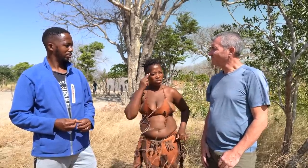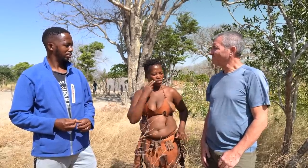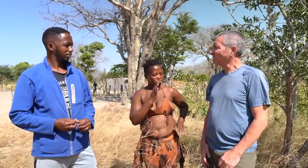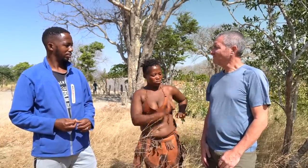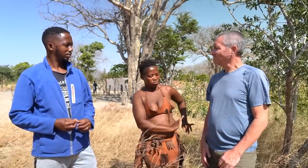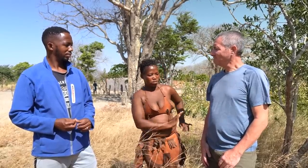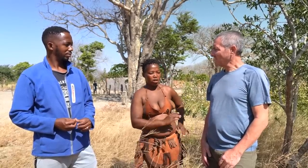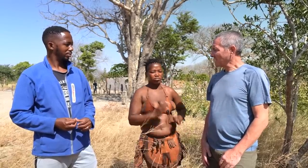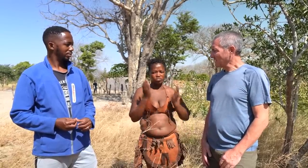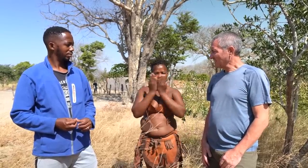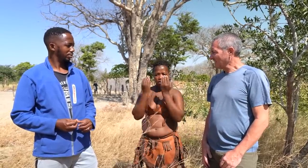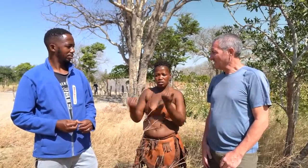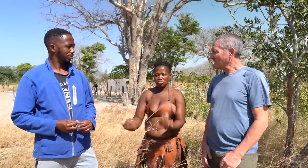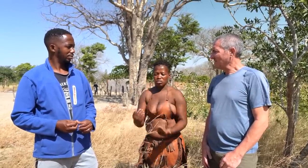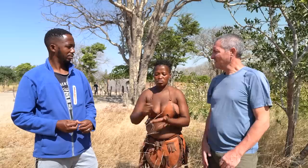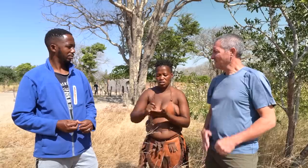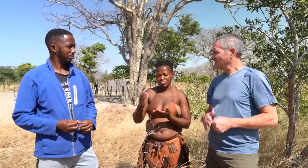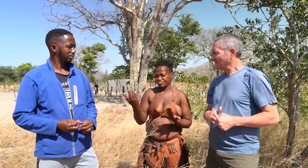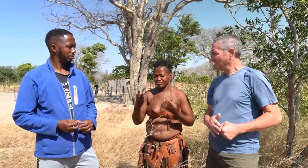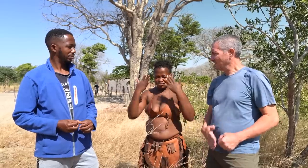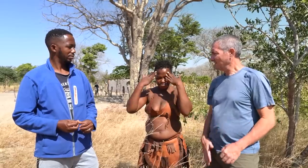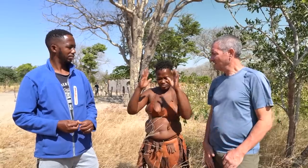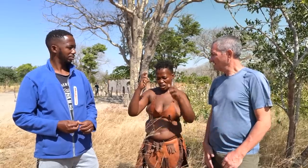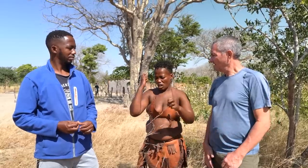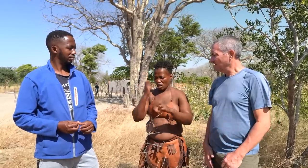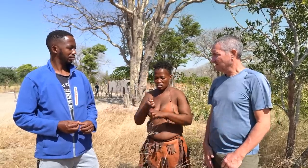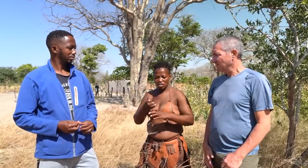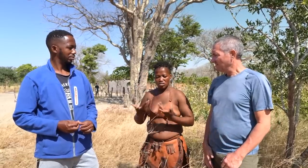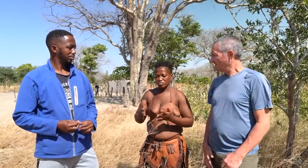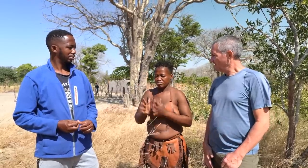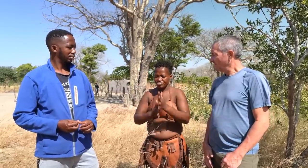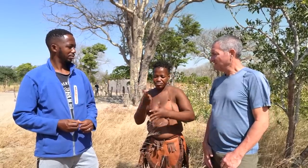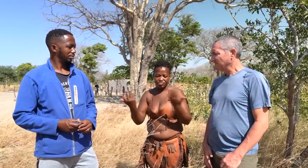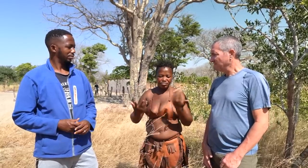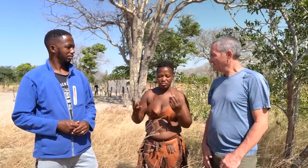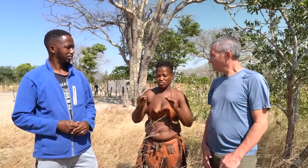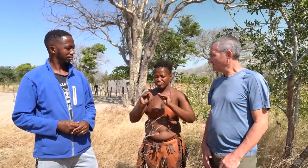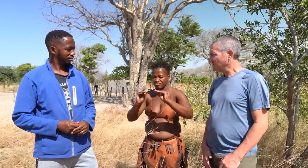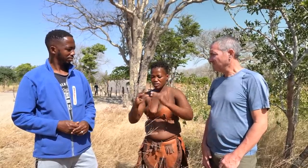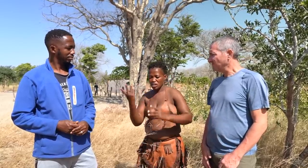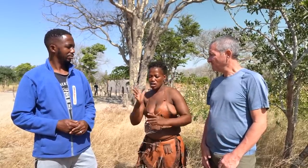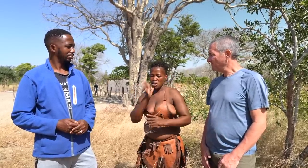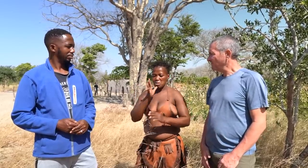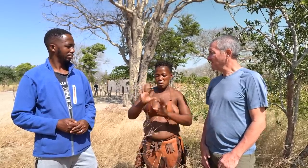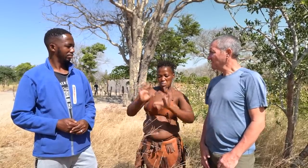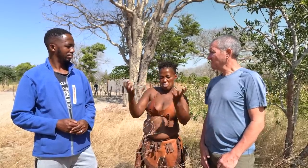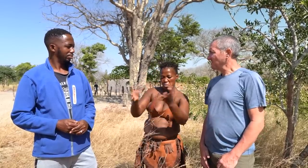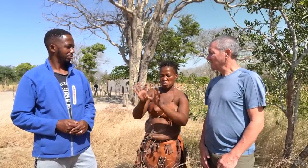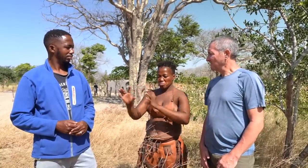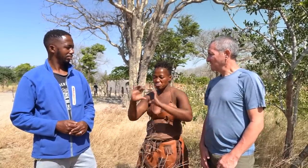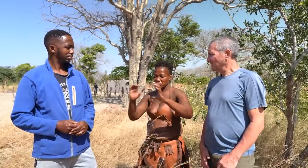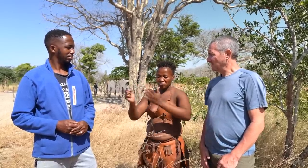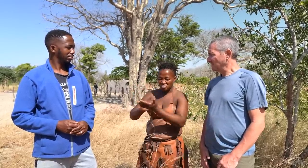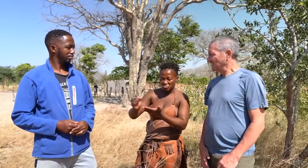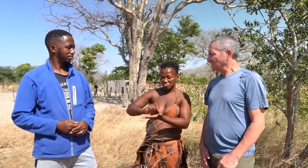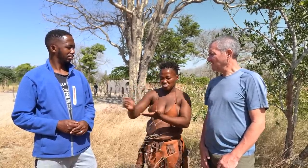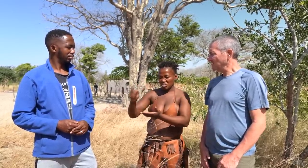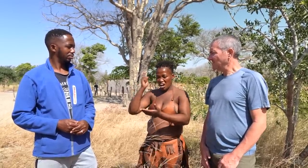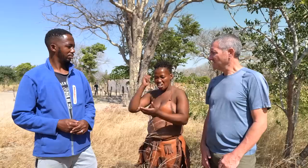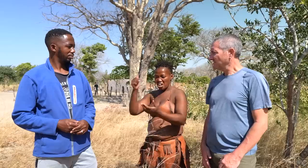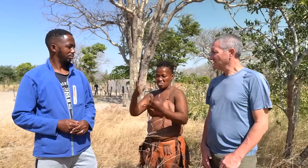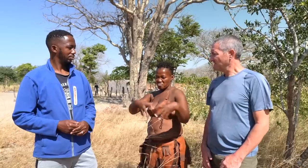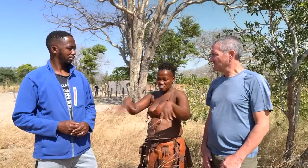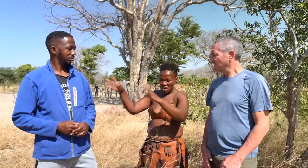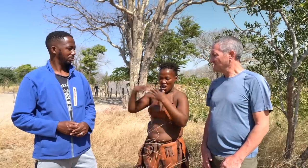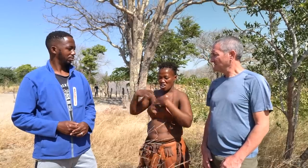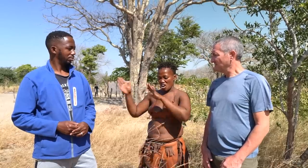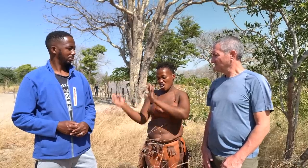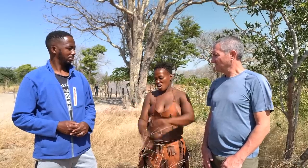Kids were learning reading and writing at school but I didn’t.